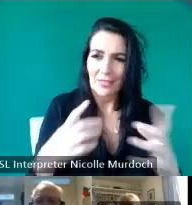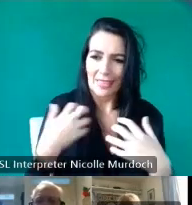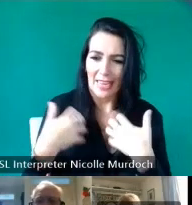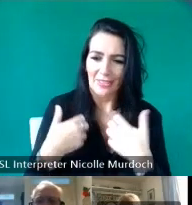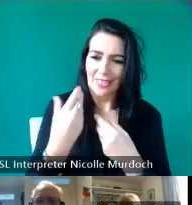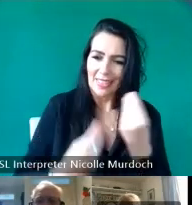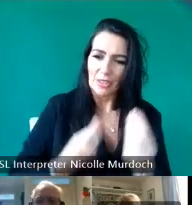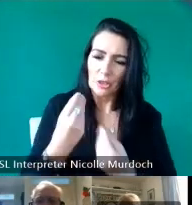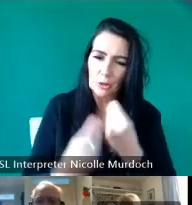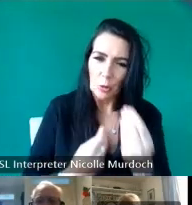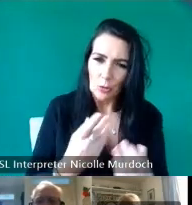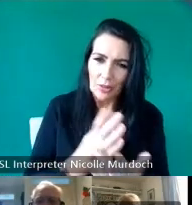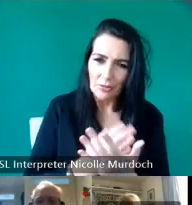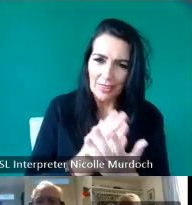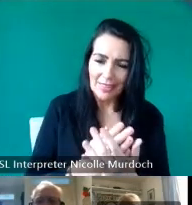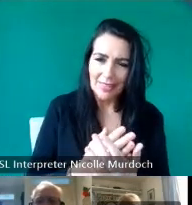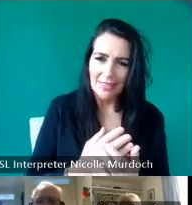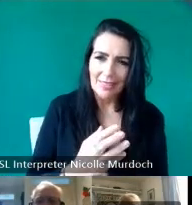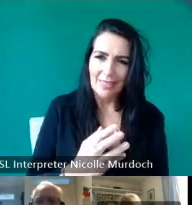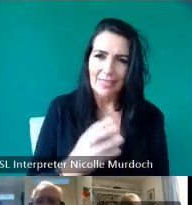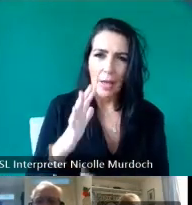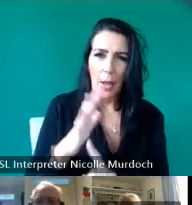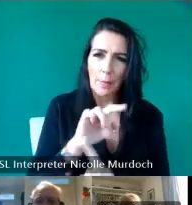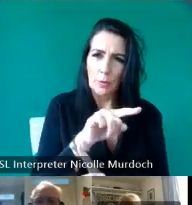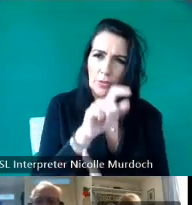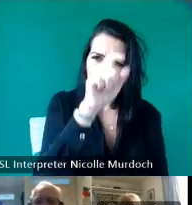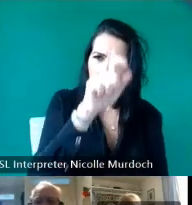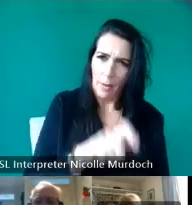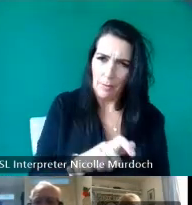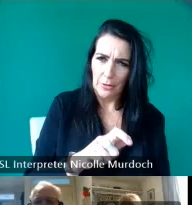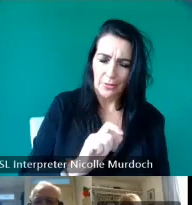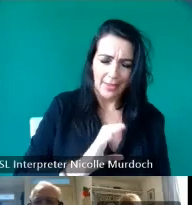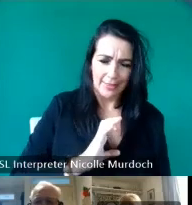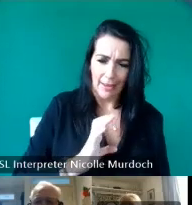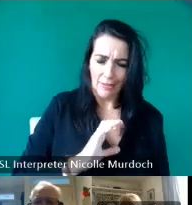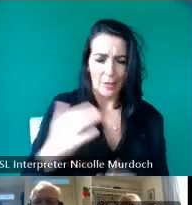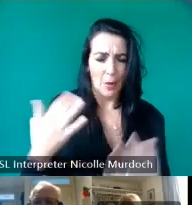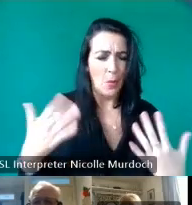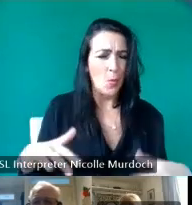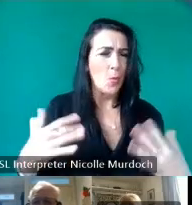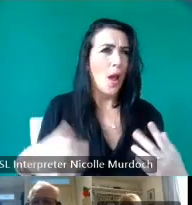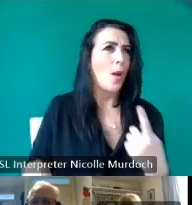to show the side of this colorful characters and one of the things that was really important also